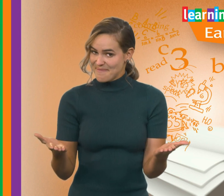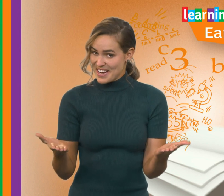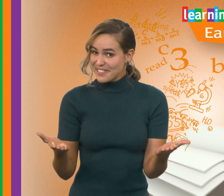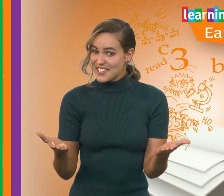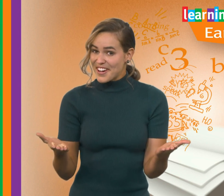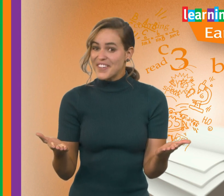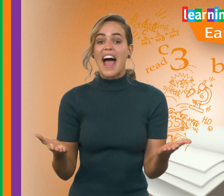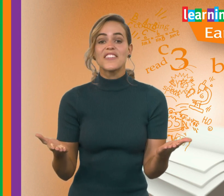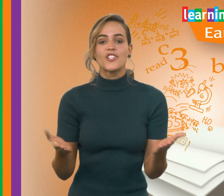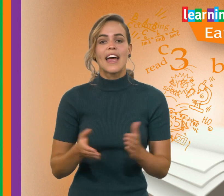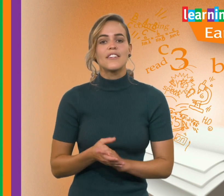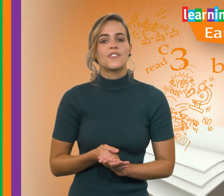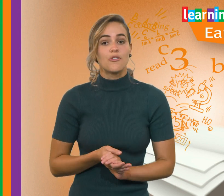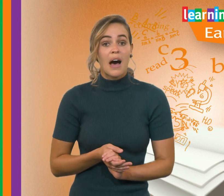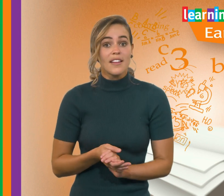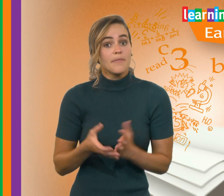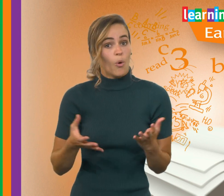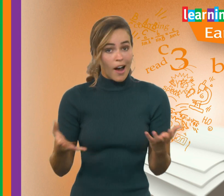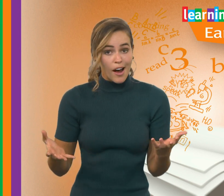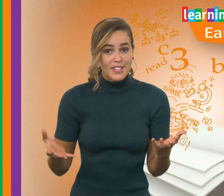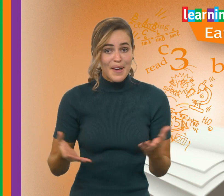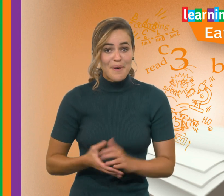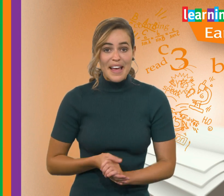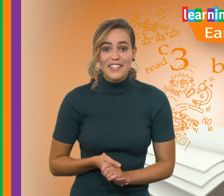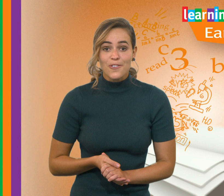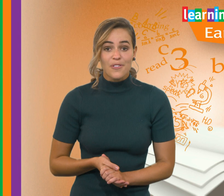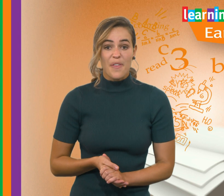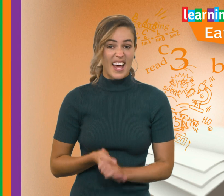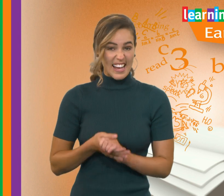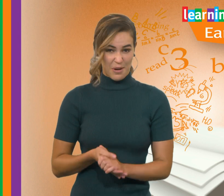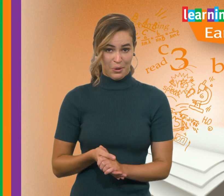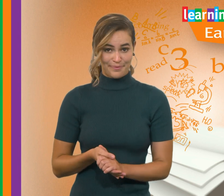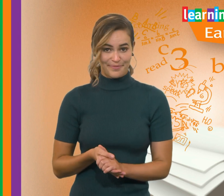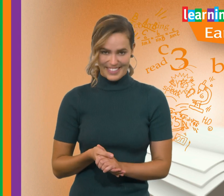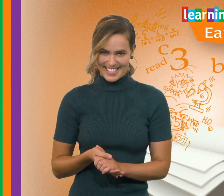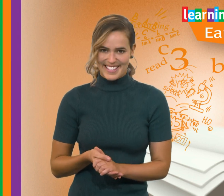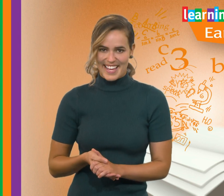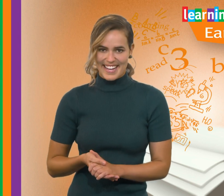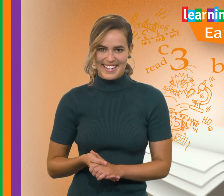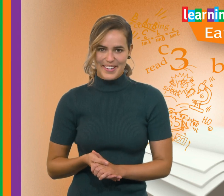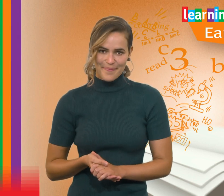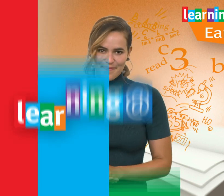Monique will show you how to share into two parts, or halves, making sure that they are equal. Let’s get started!